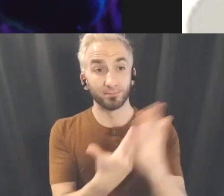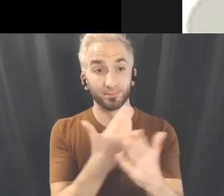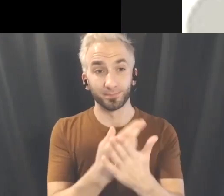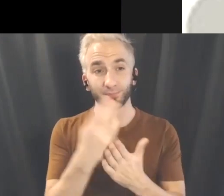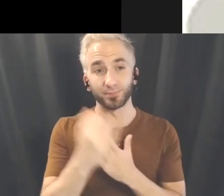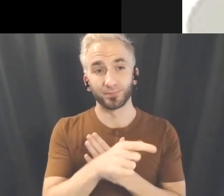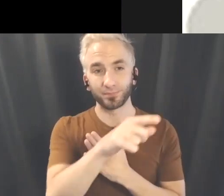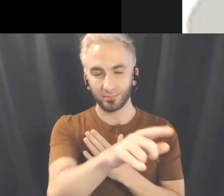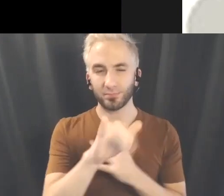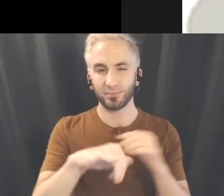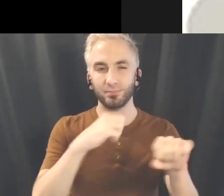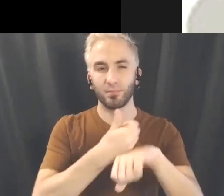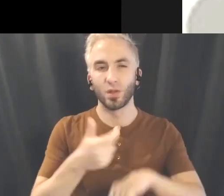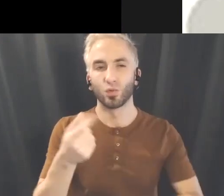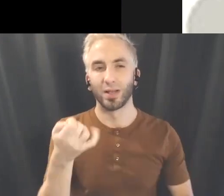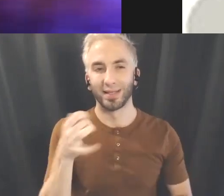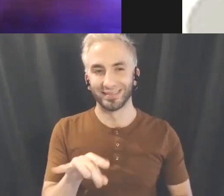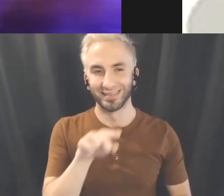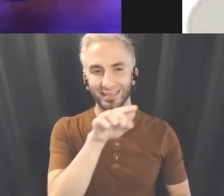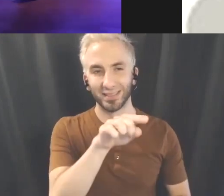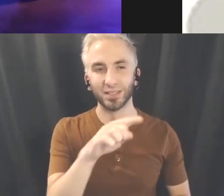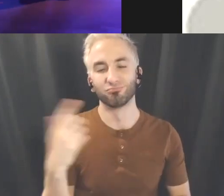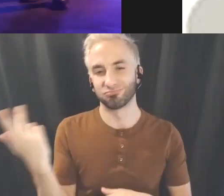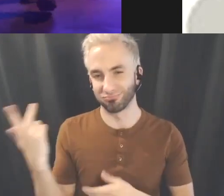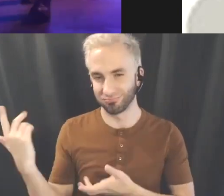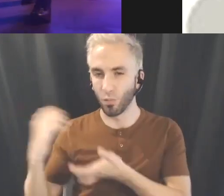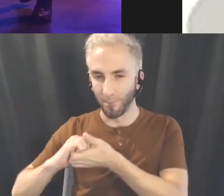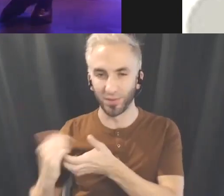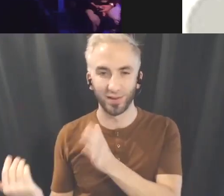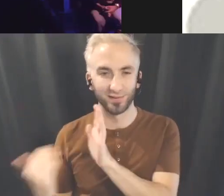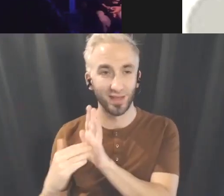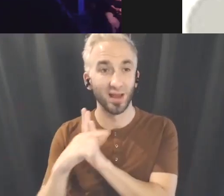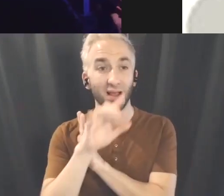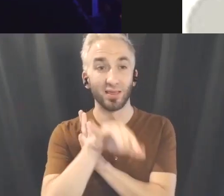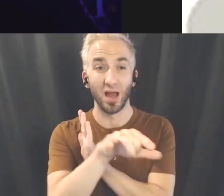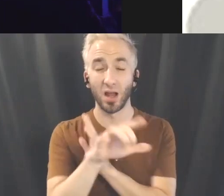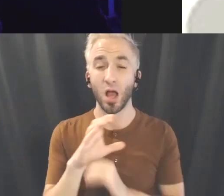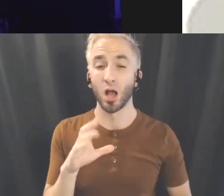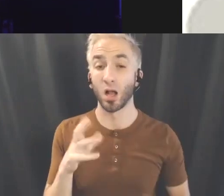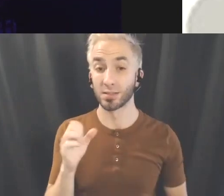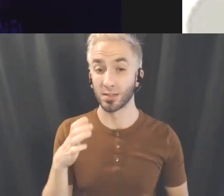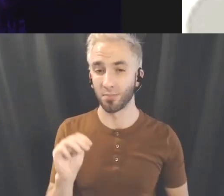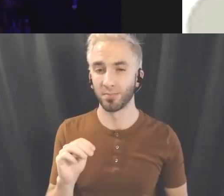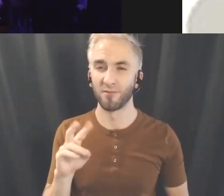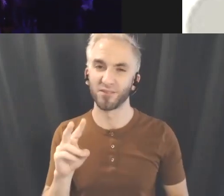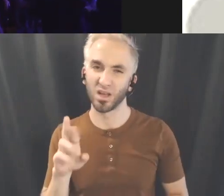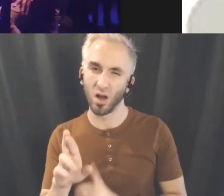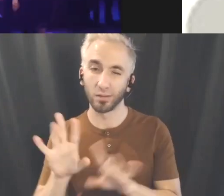It's a me and Kiran's collaboration again and this is a collective VR 8.2 channel live